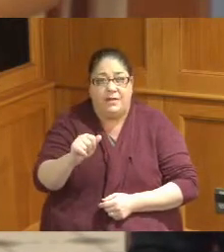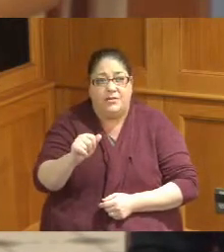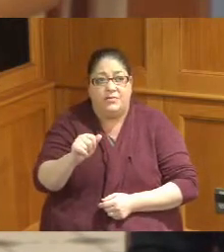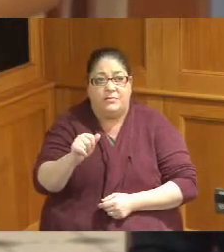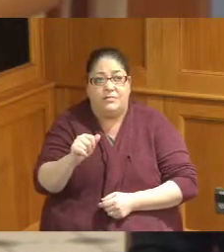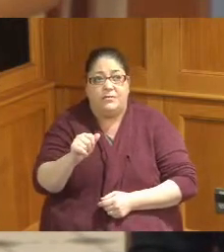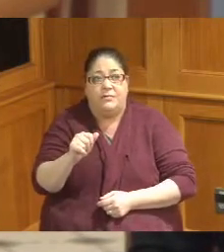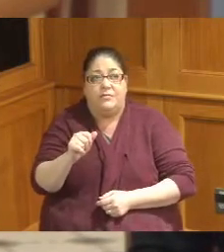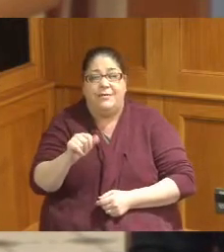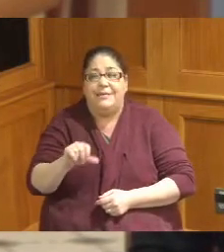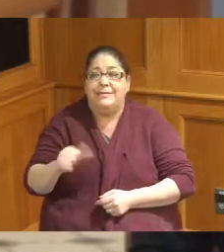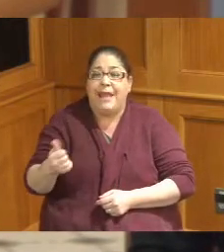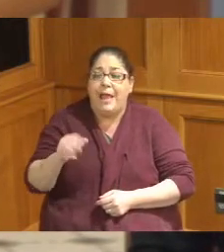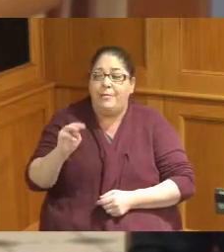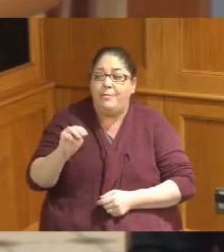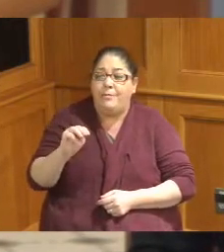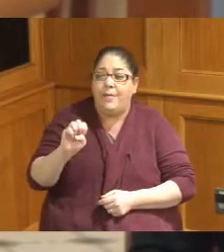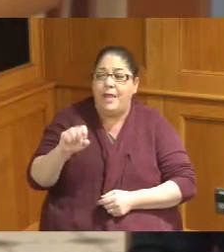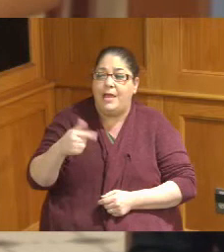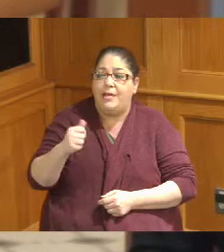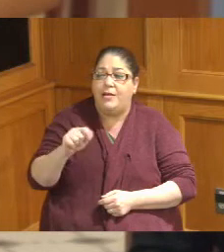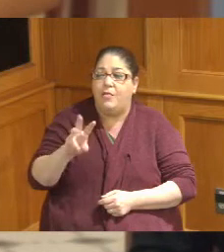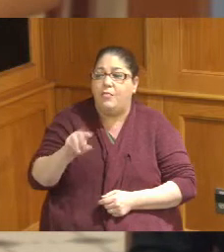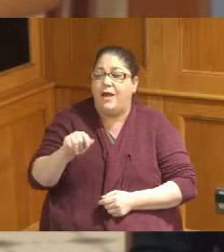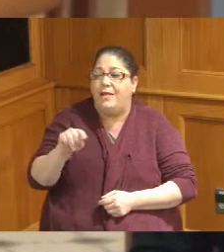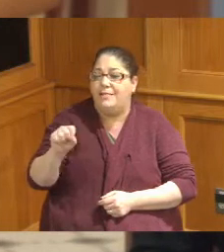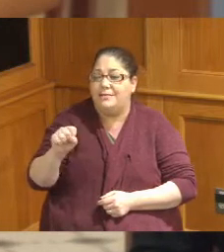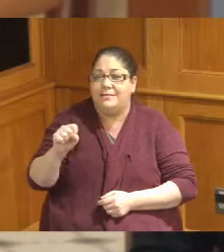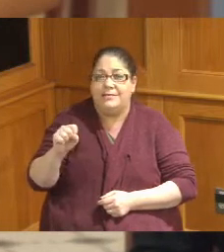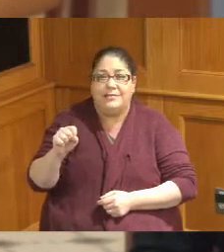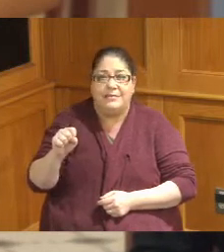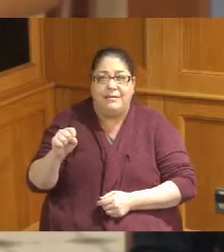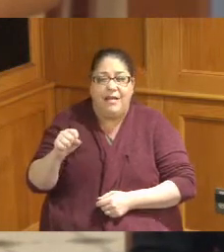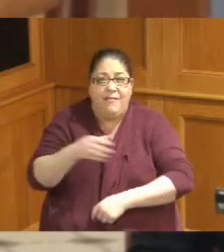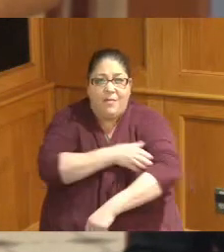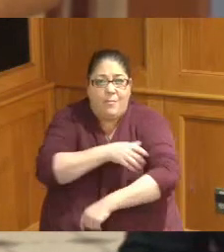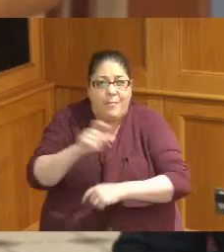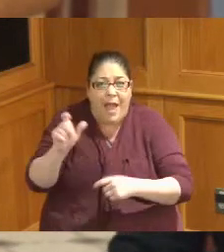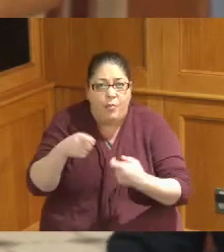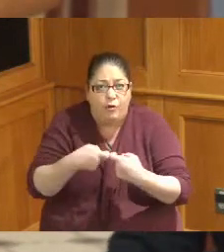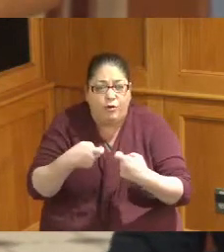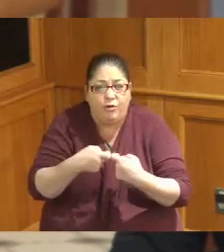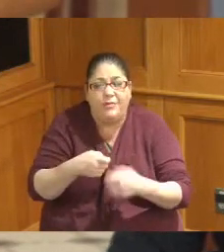10 megawatts of power which is about 15,000 horsepower the diesel engines driving them and